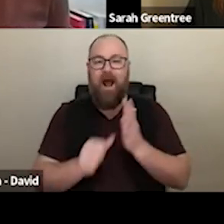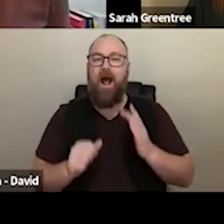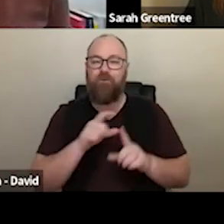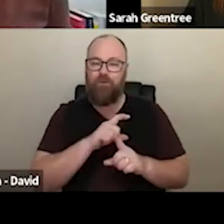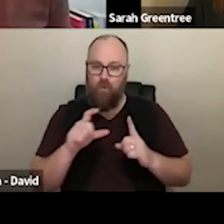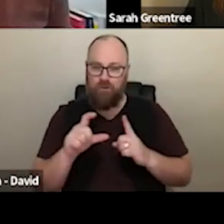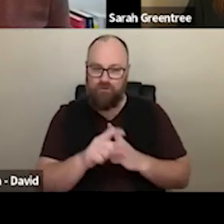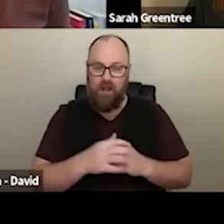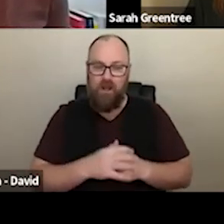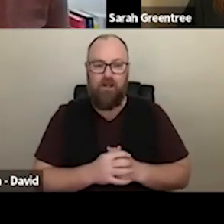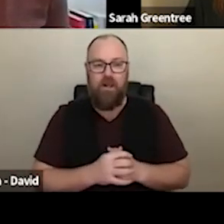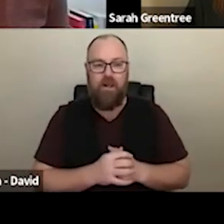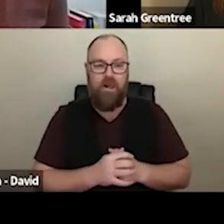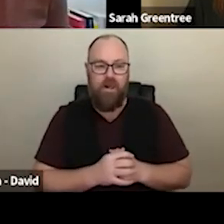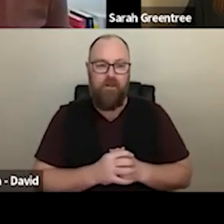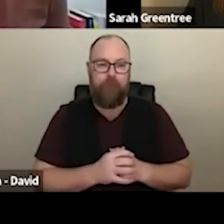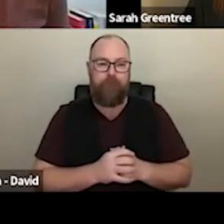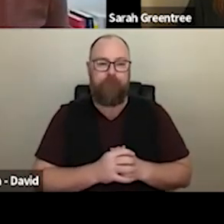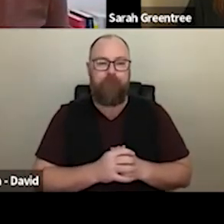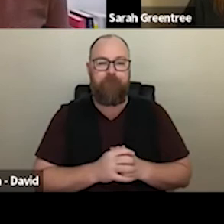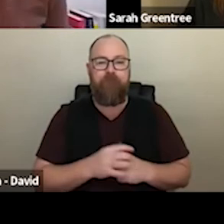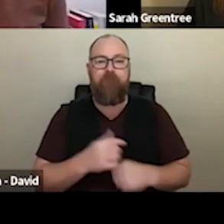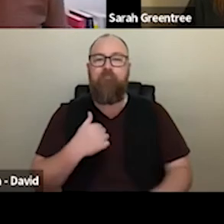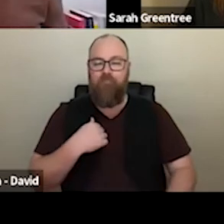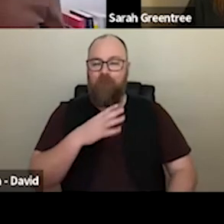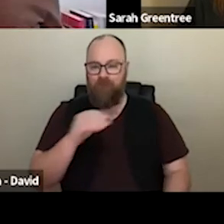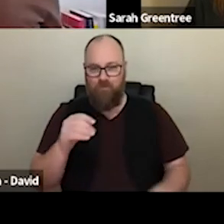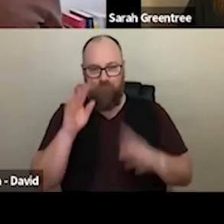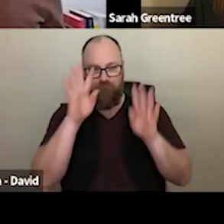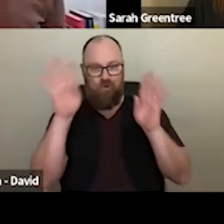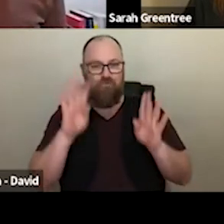and I live in Sydney. And I wear a navy dress , I have brown skin, and black curly hair in a bun,